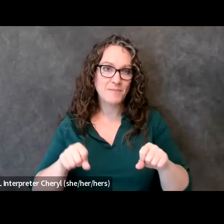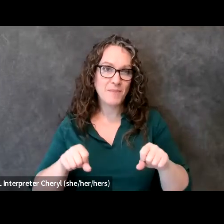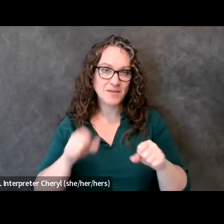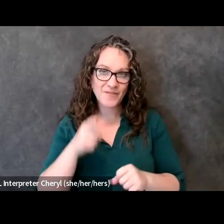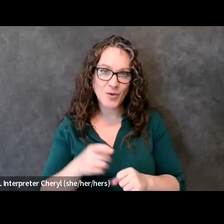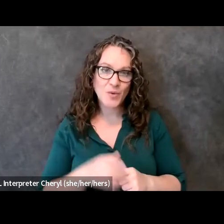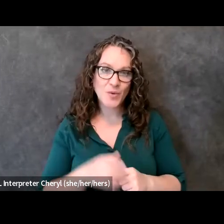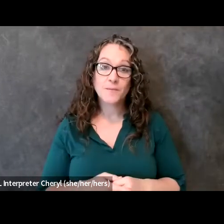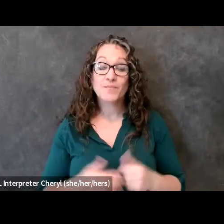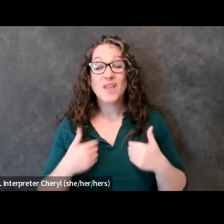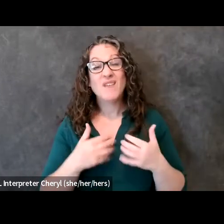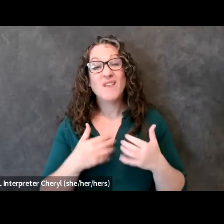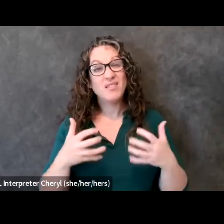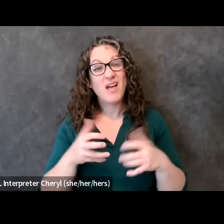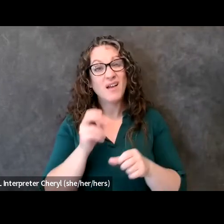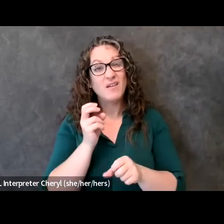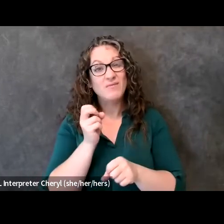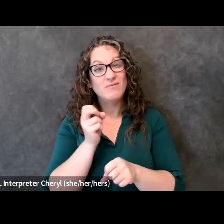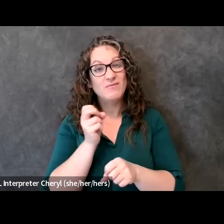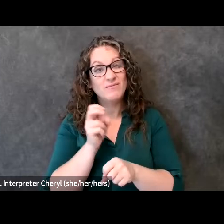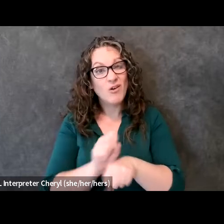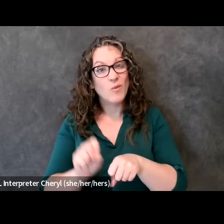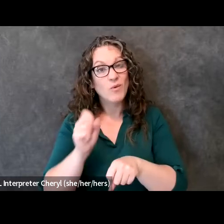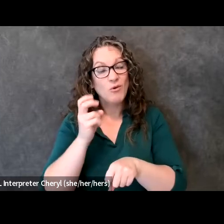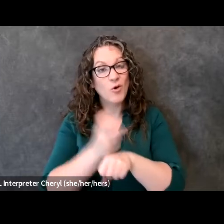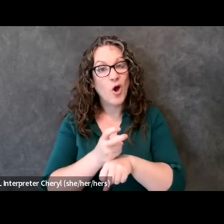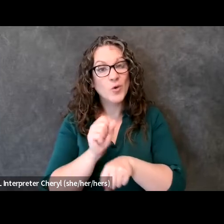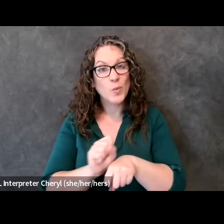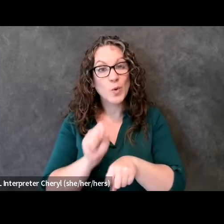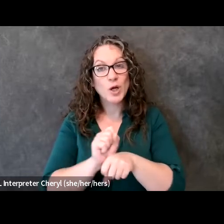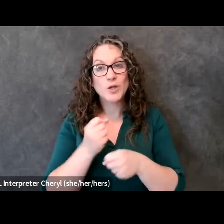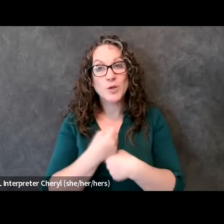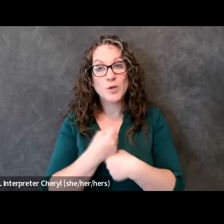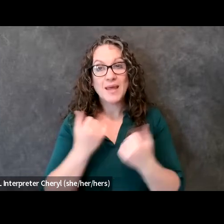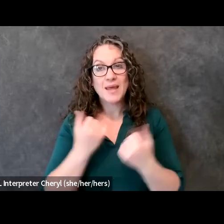there's a lot of hard work that has been put into making today possible and we definitely hope to